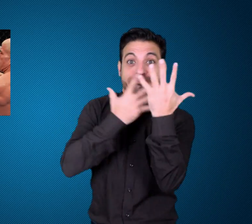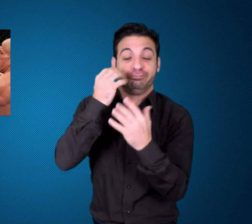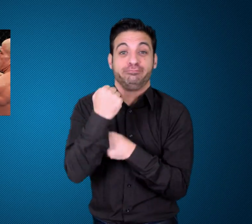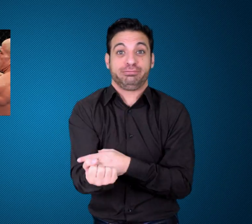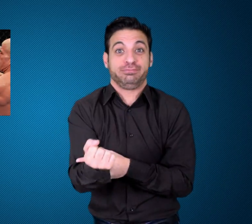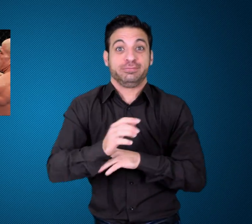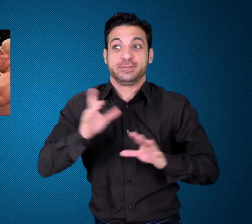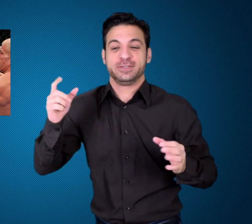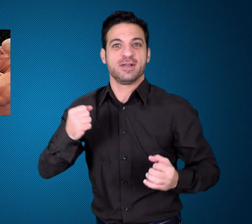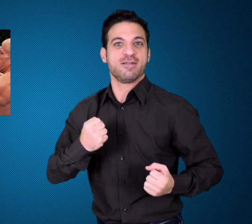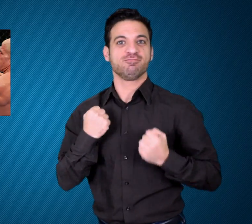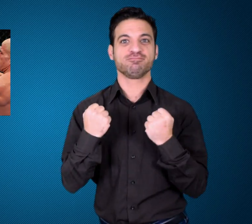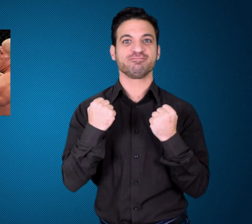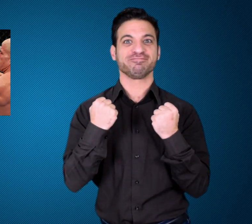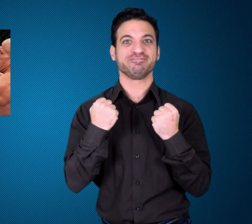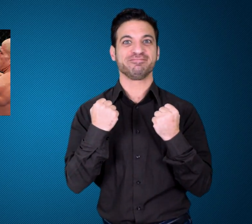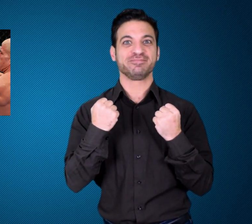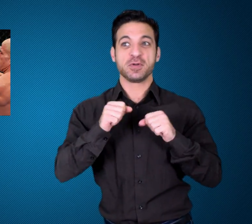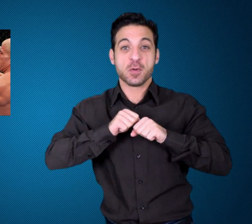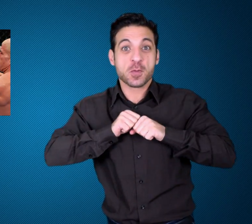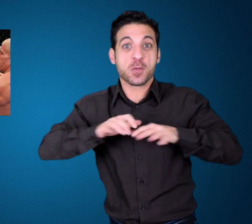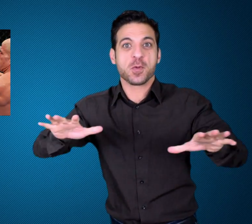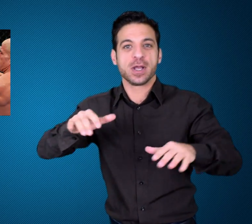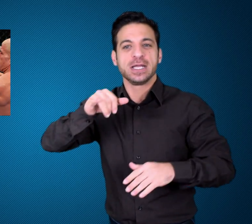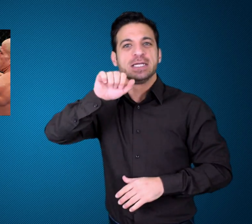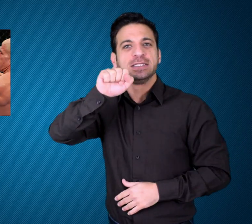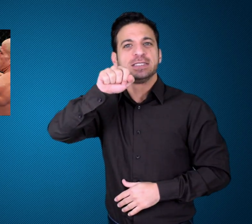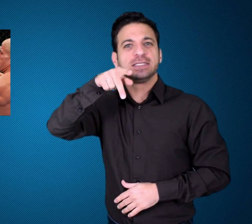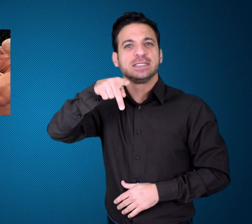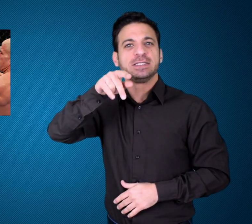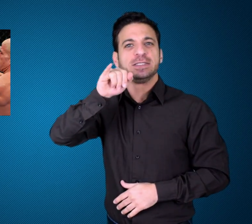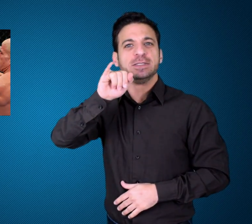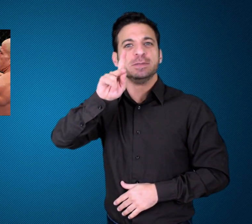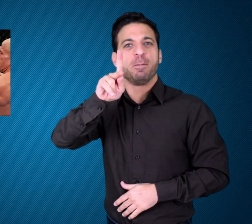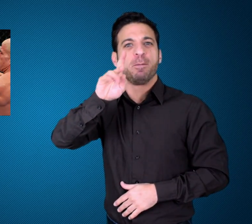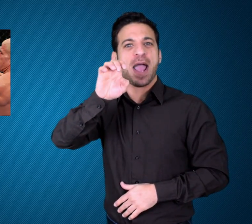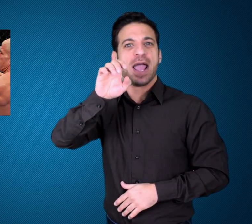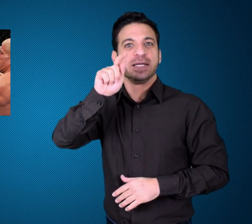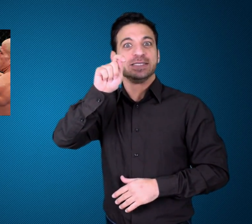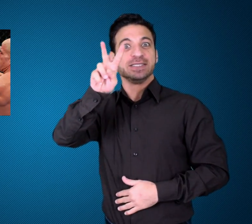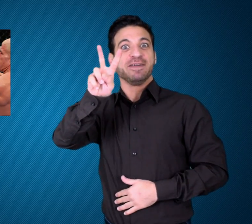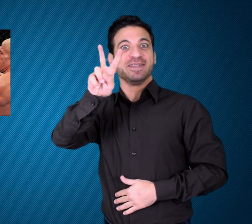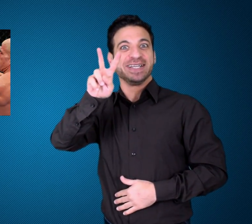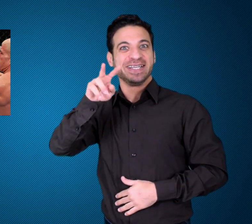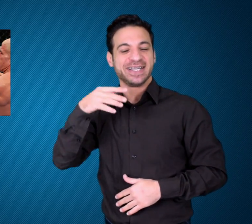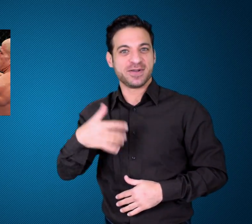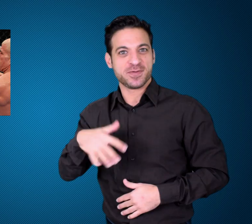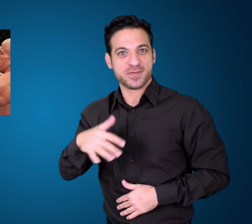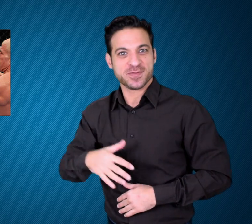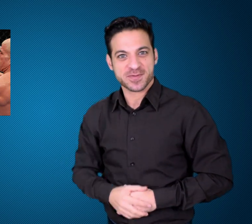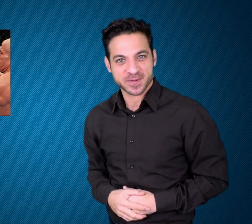fellow contestant which was televised on Spike TV.